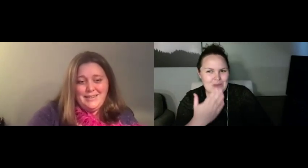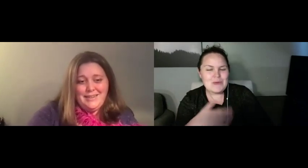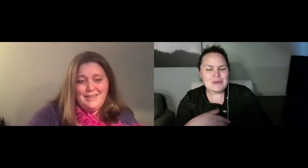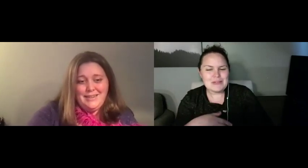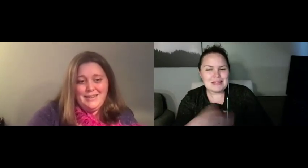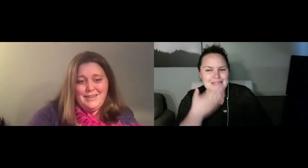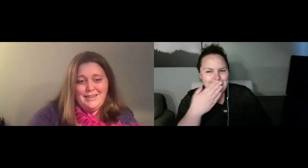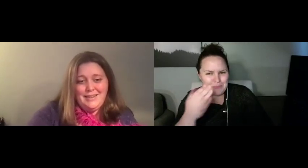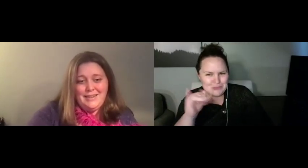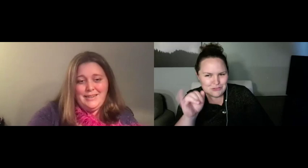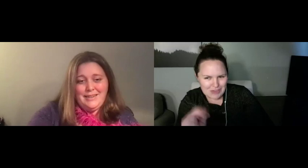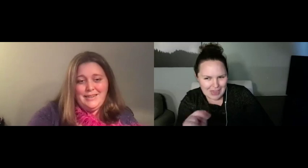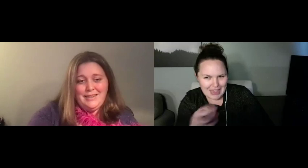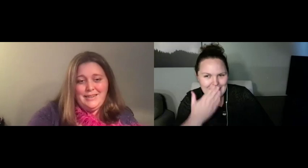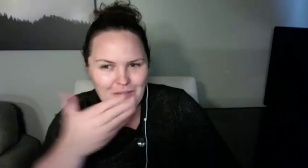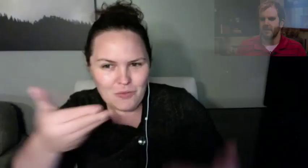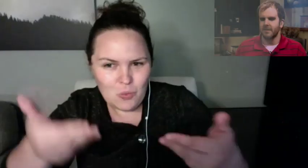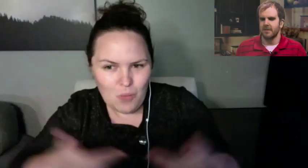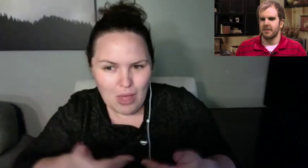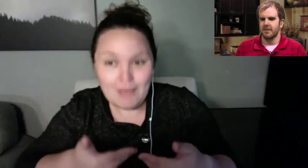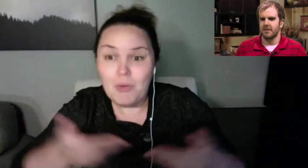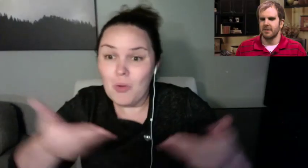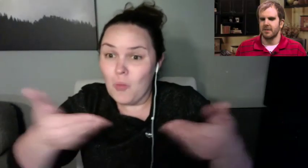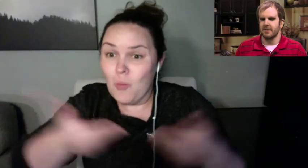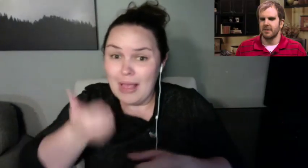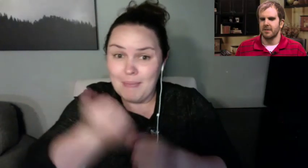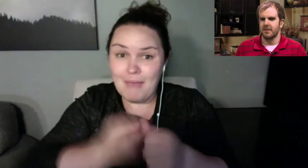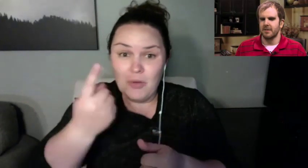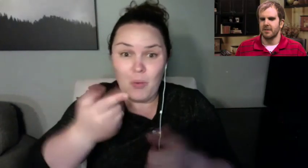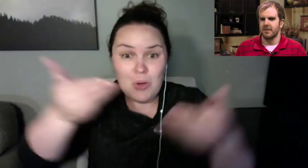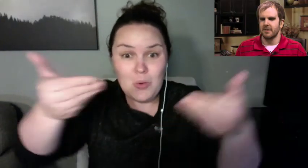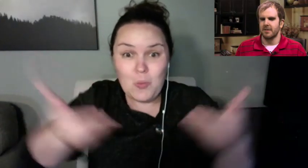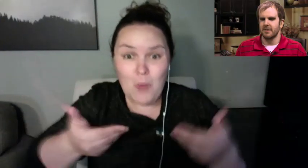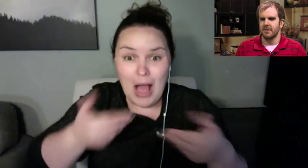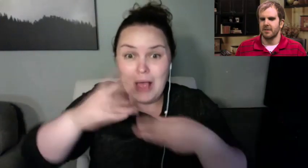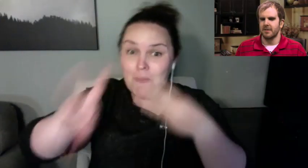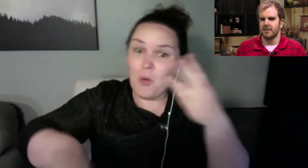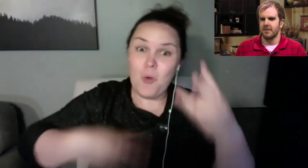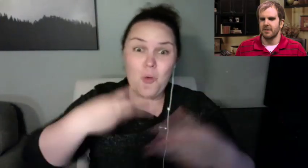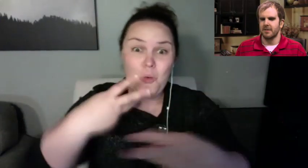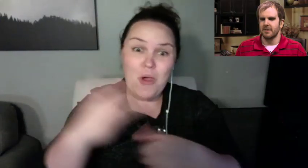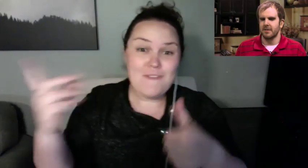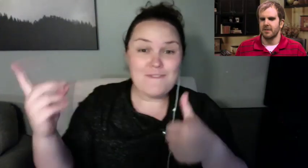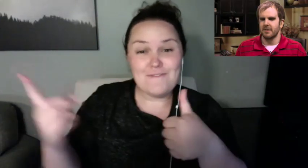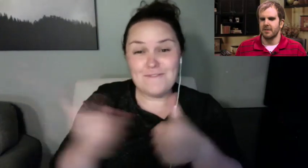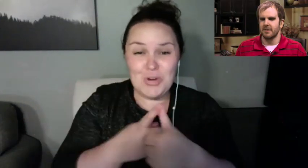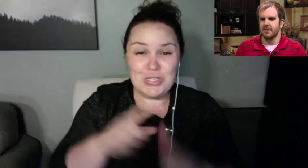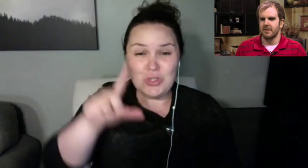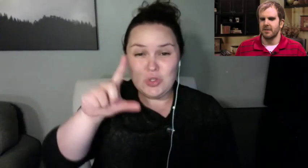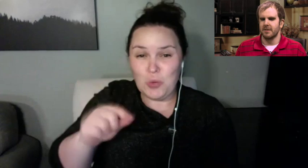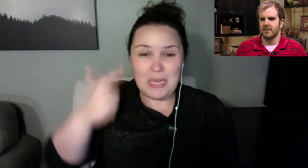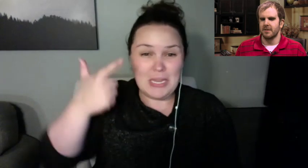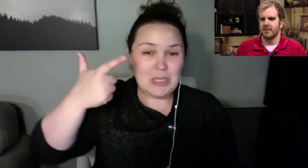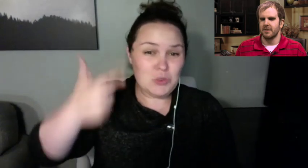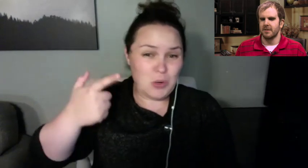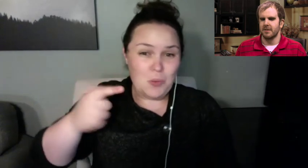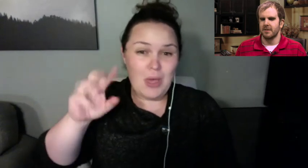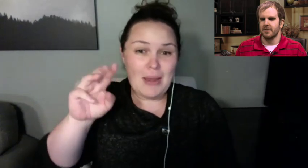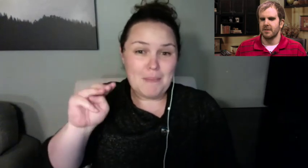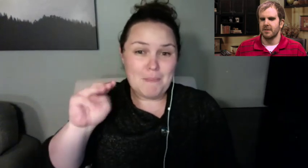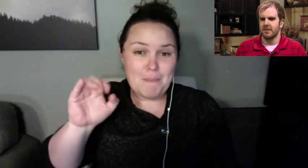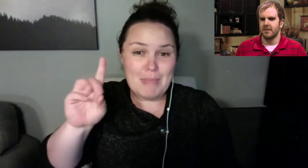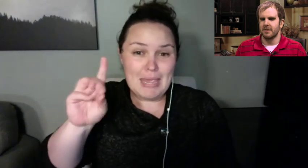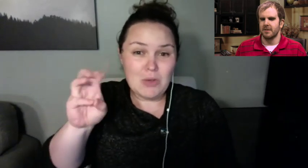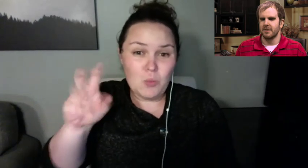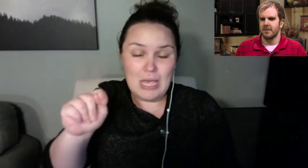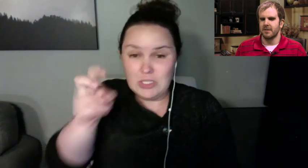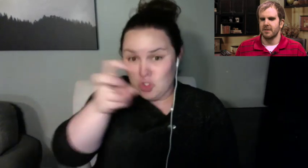Welcome, everybody, to the world premiere of the 2021 Midwest Institute Talent Show